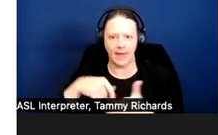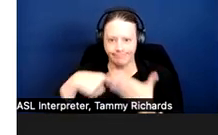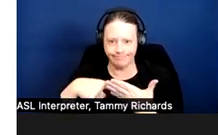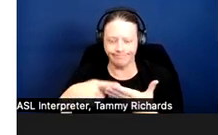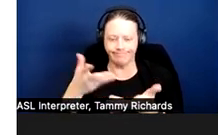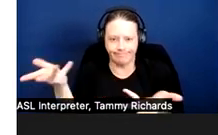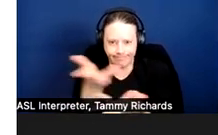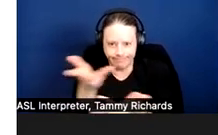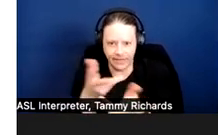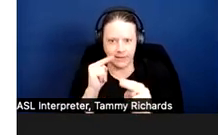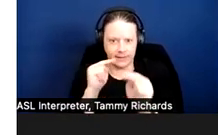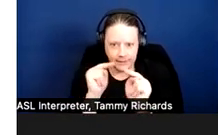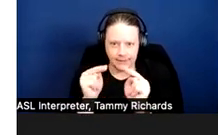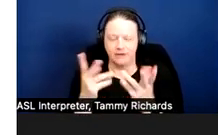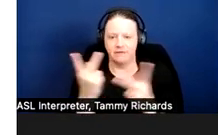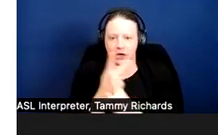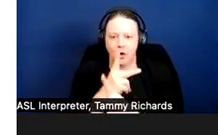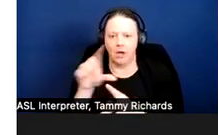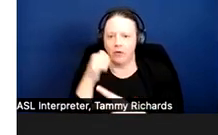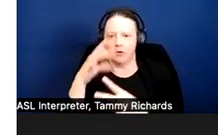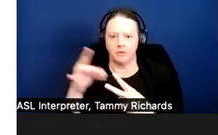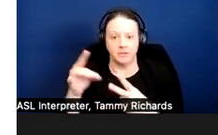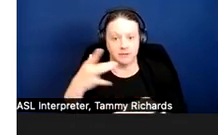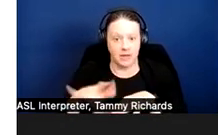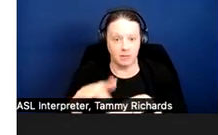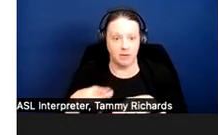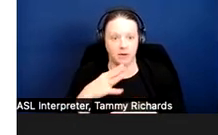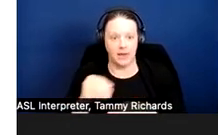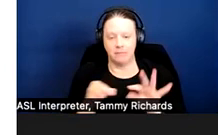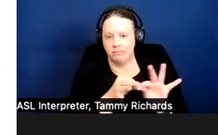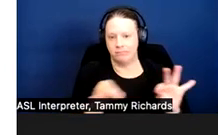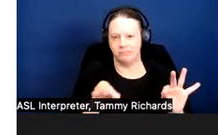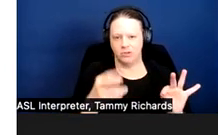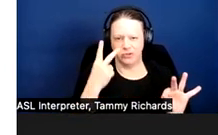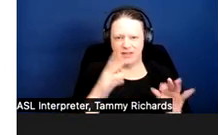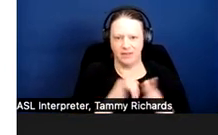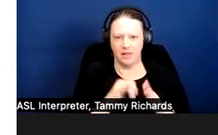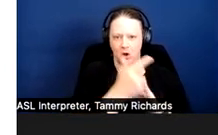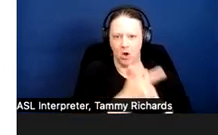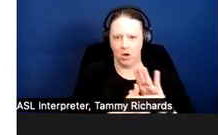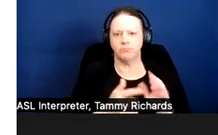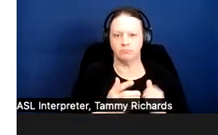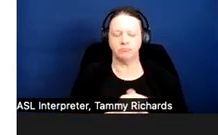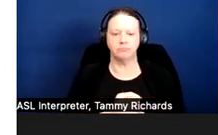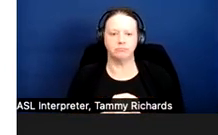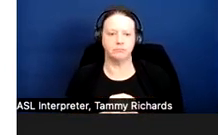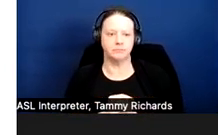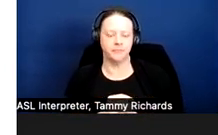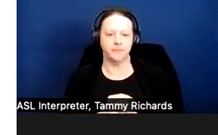And the citation to the regulations is on this slide. Next slide. All right.